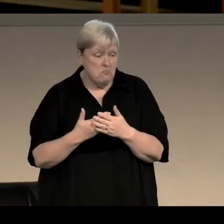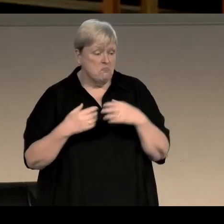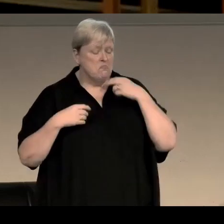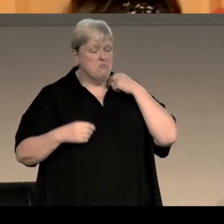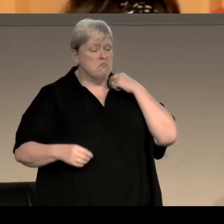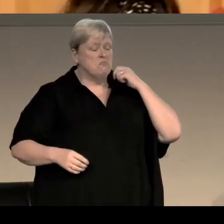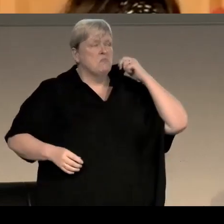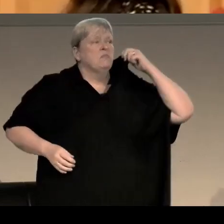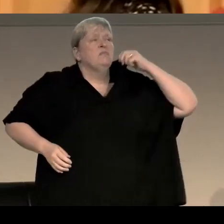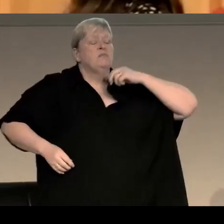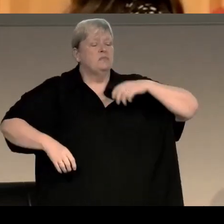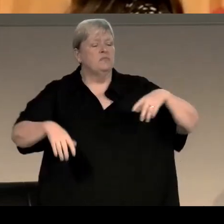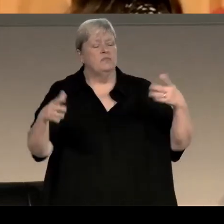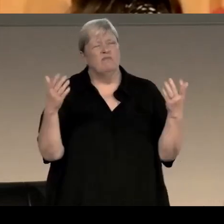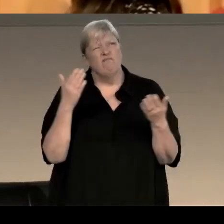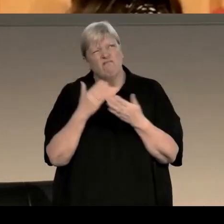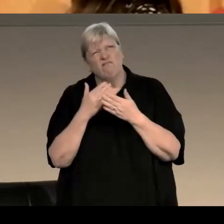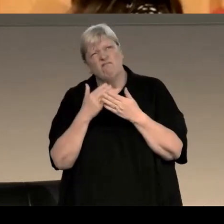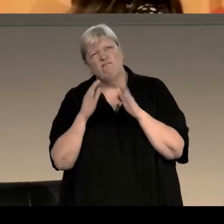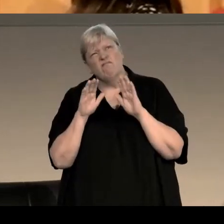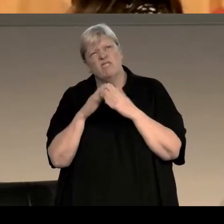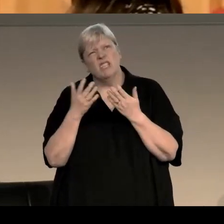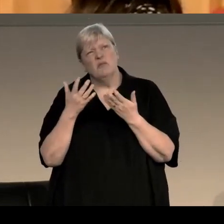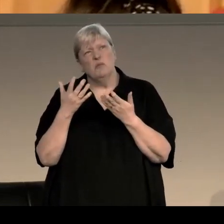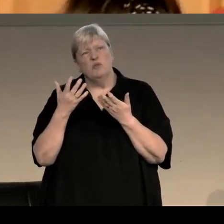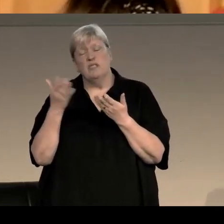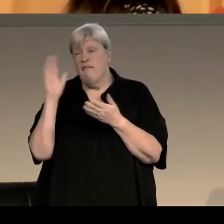Well I think, I mean, there are books that you carry with you from childhood forward I mean